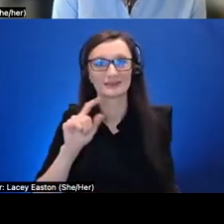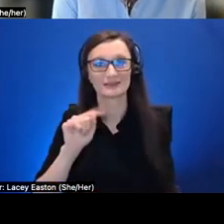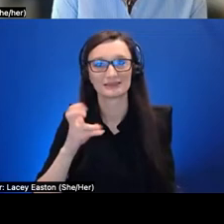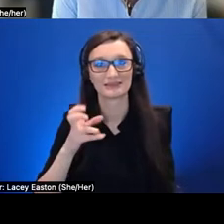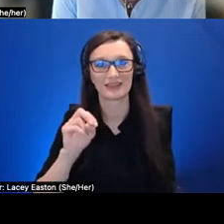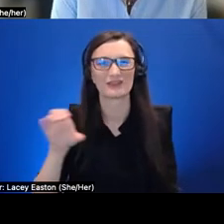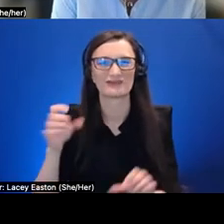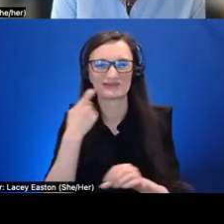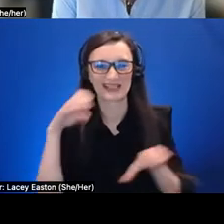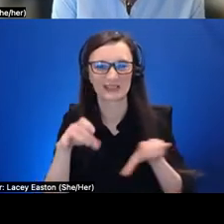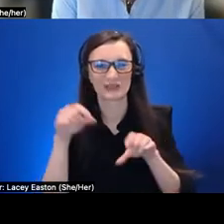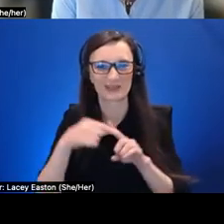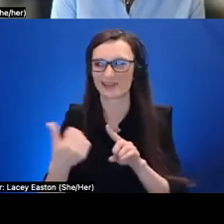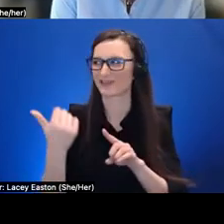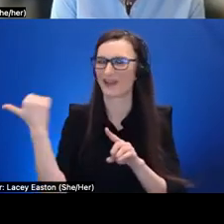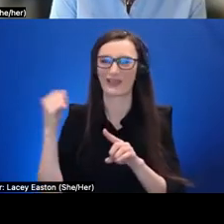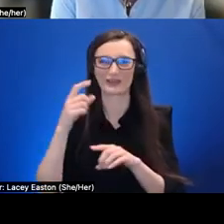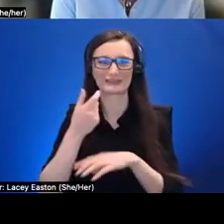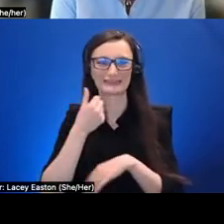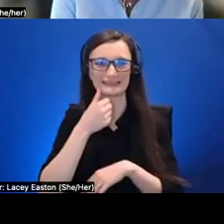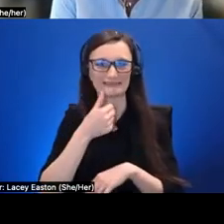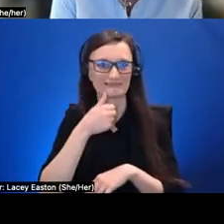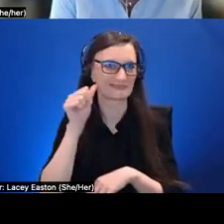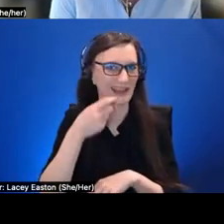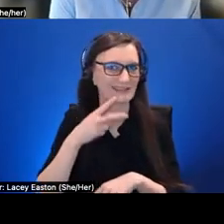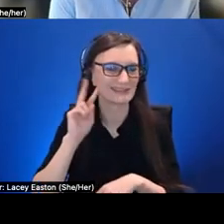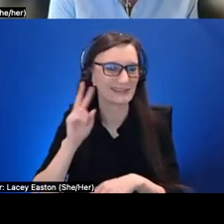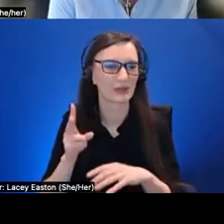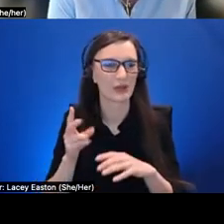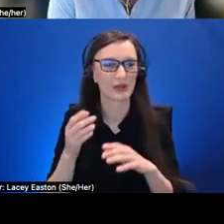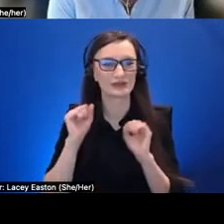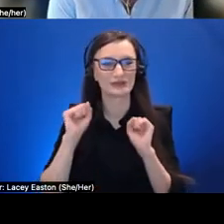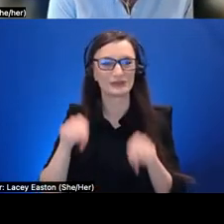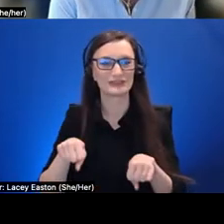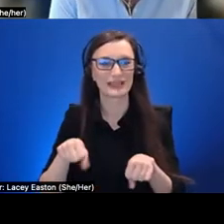a three pointer and can place them on can place them on your table or something so these things